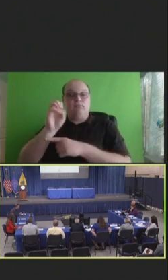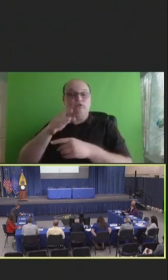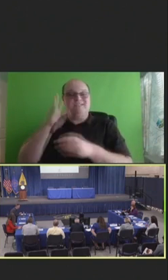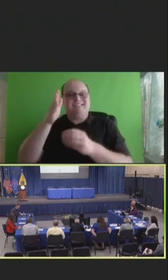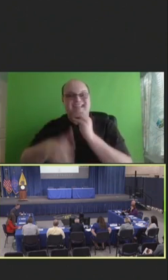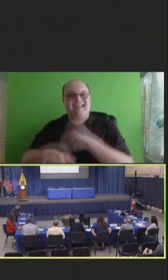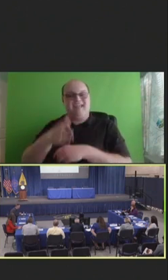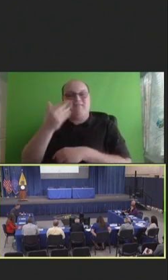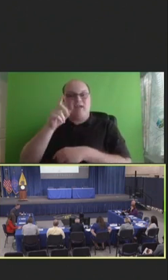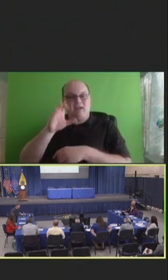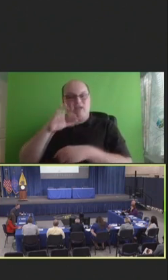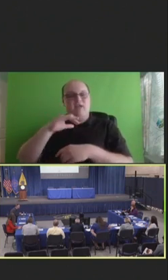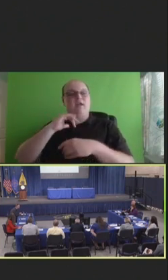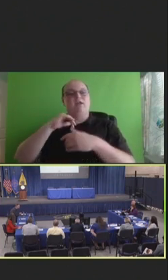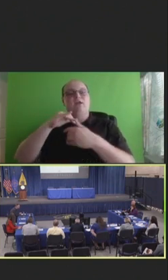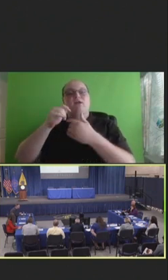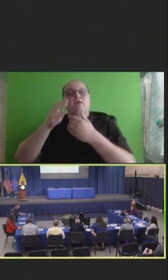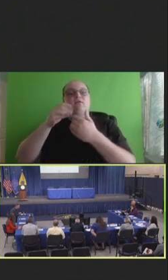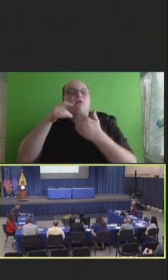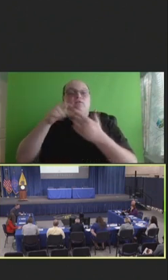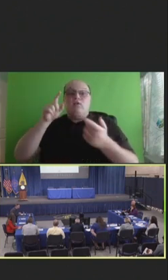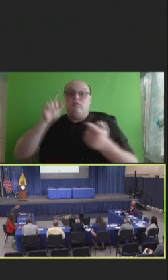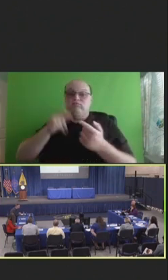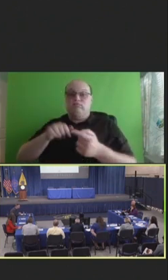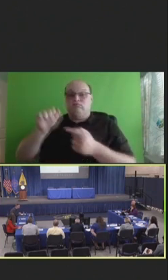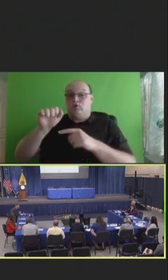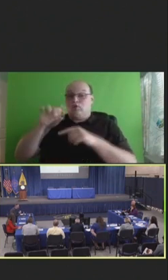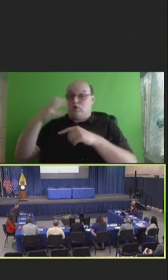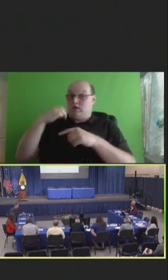has de-escalated from our incident command team.